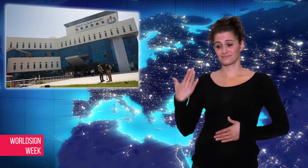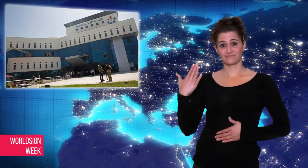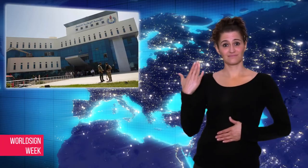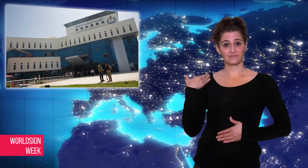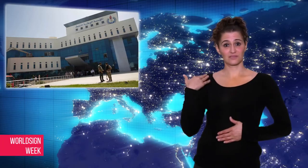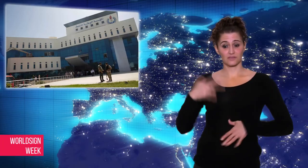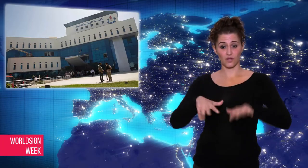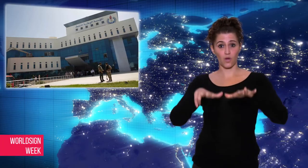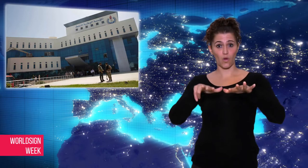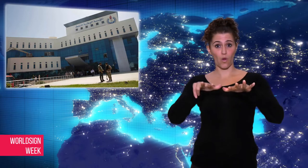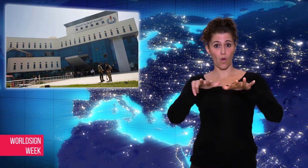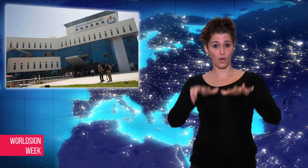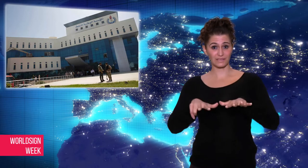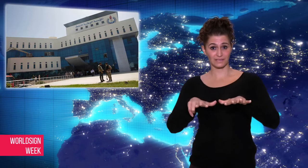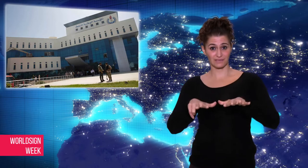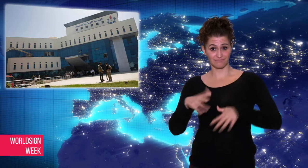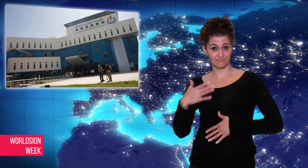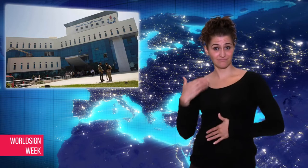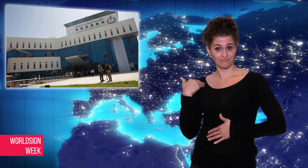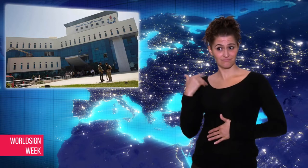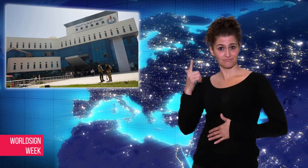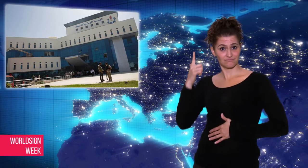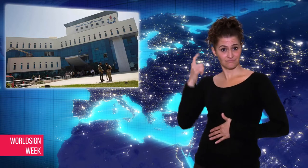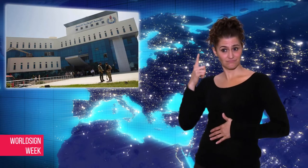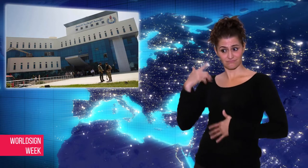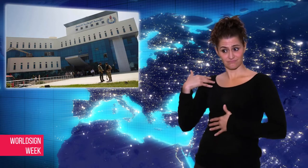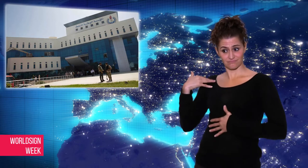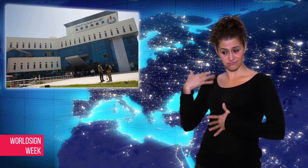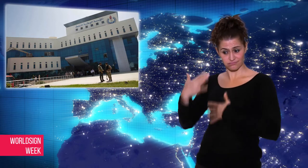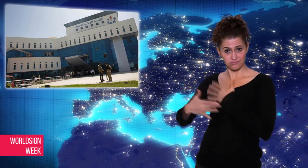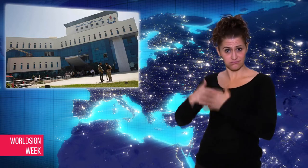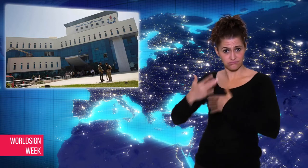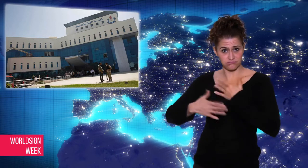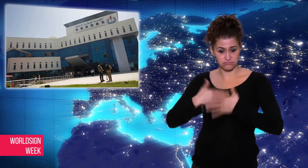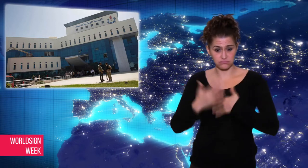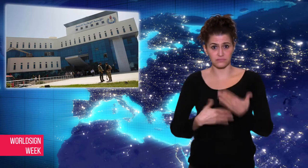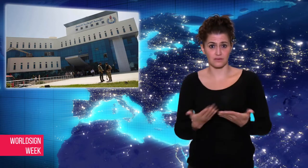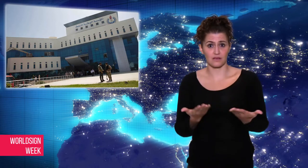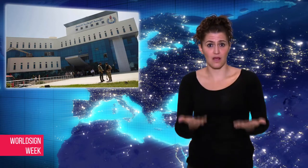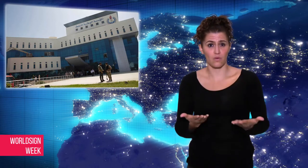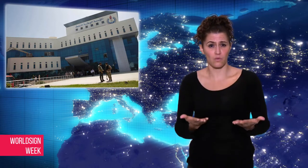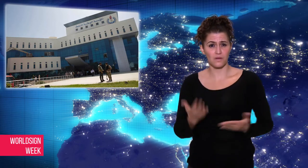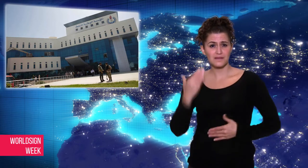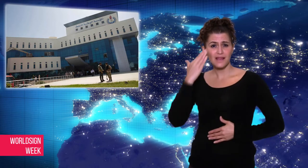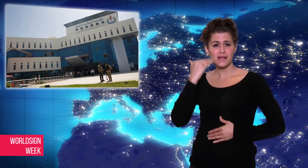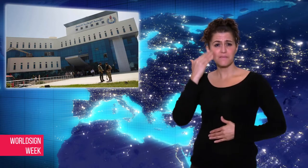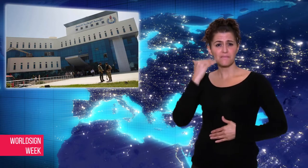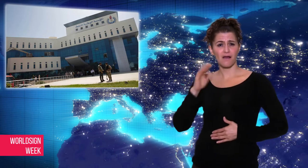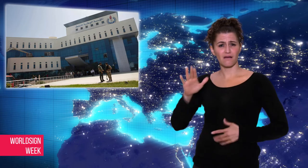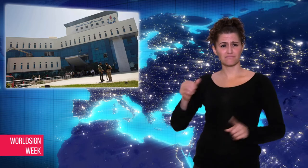Since late August, violence in Libya